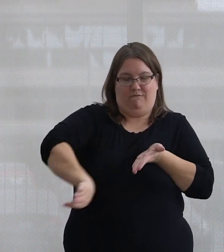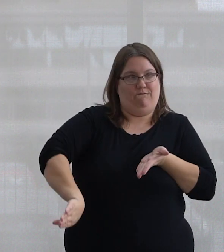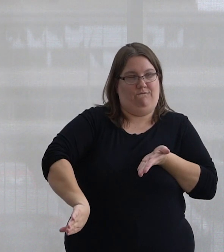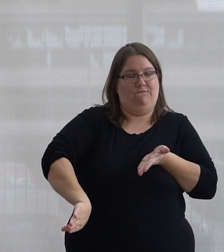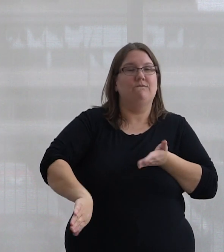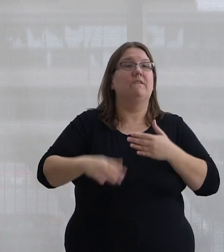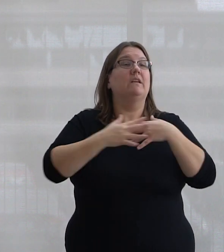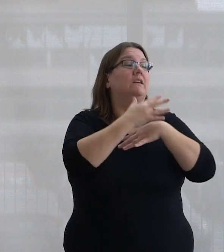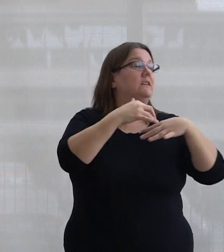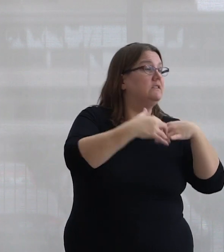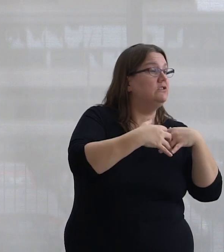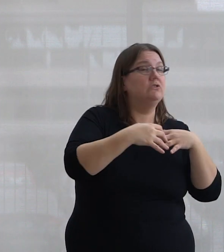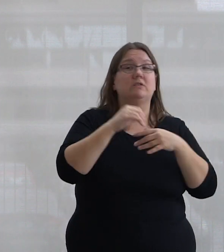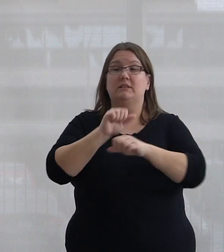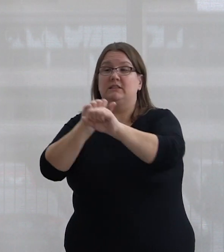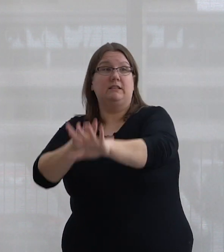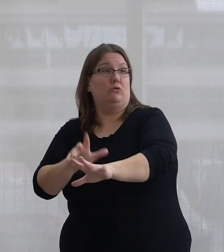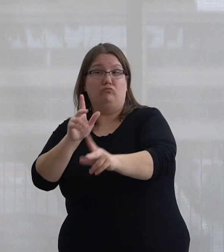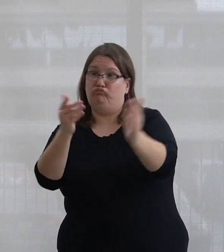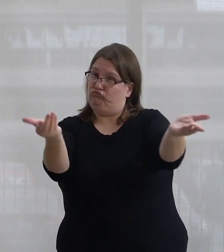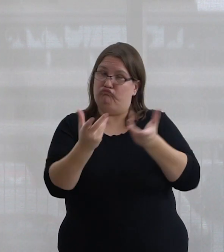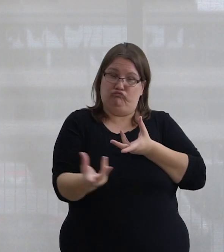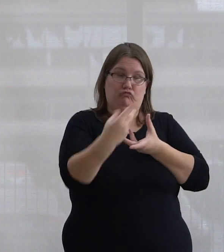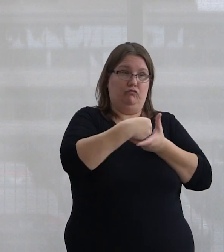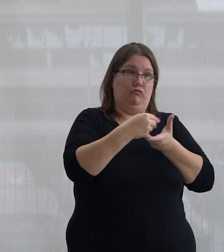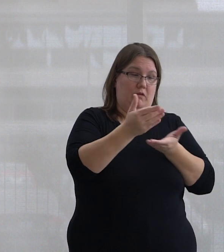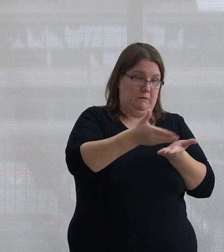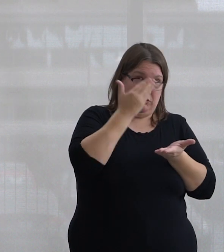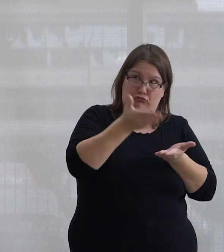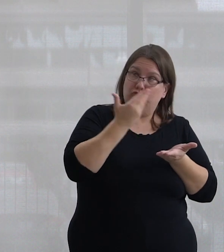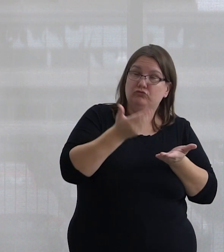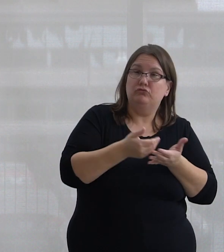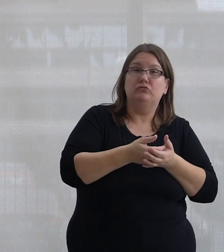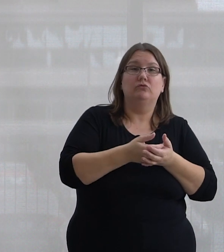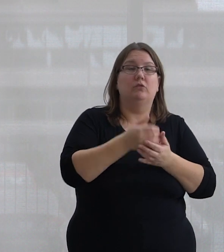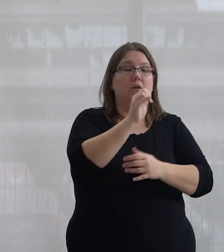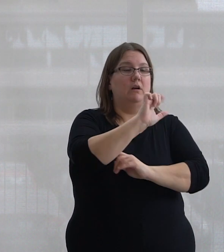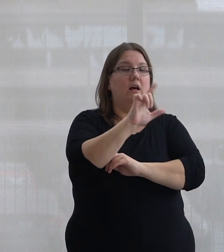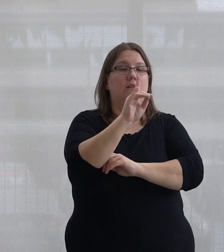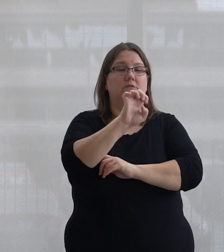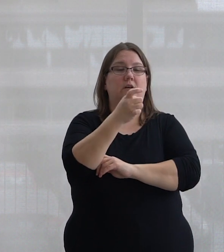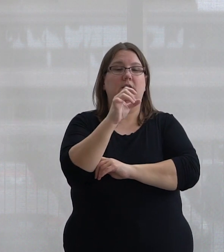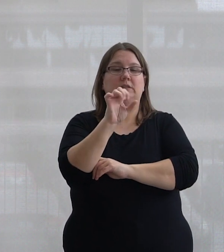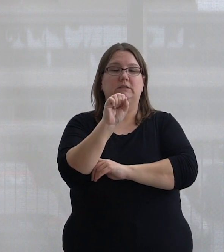Indigenous and non-Indigenous people are welcome to partake in this smudge. from the Office of Indigenous Initiatives